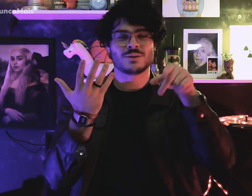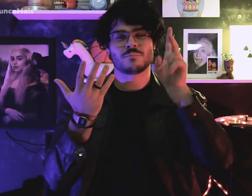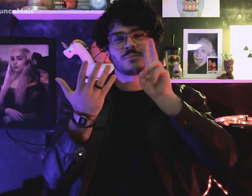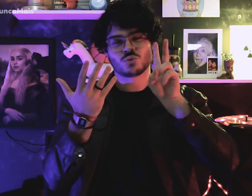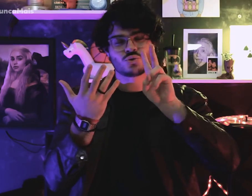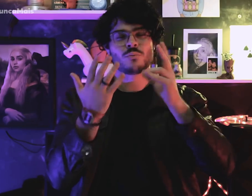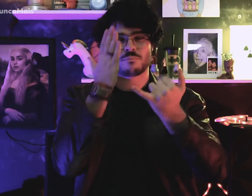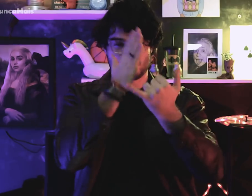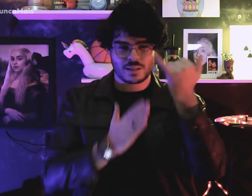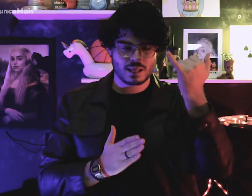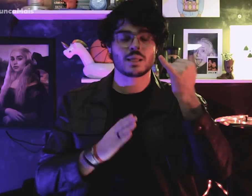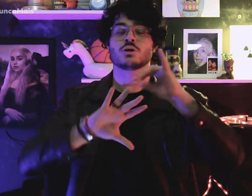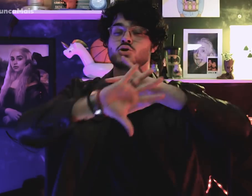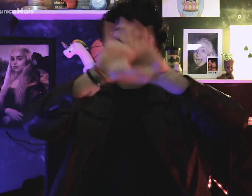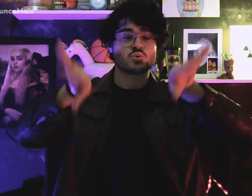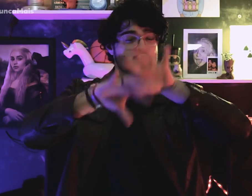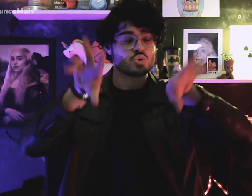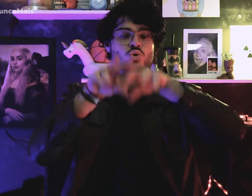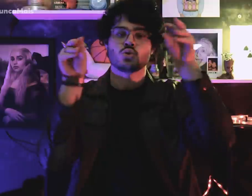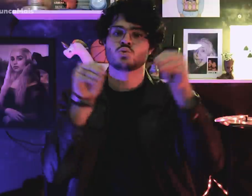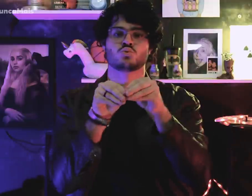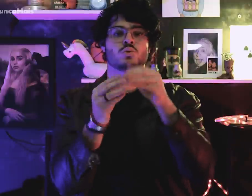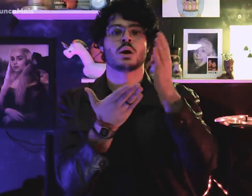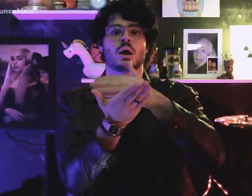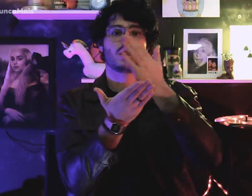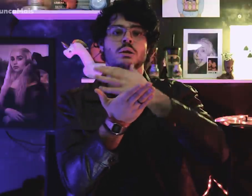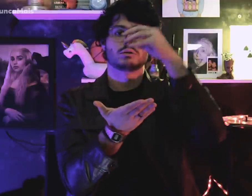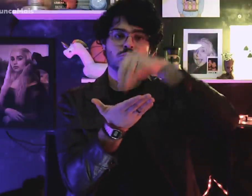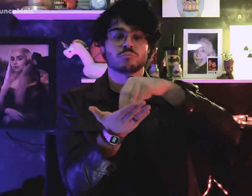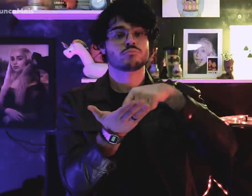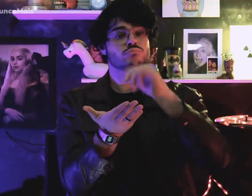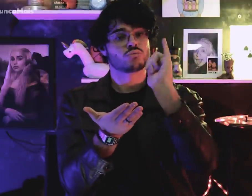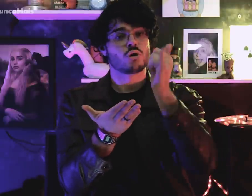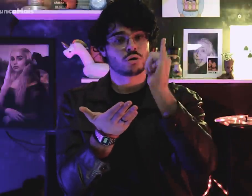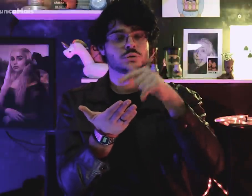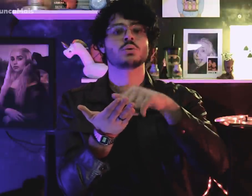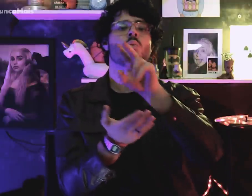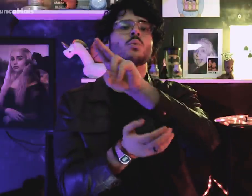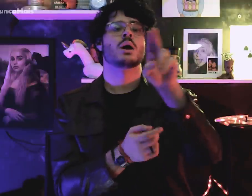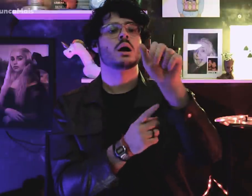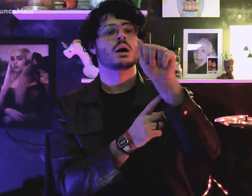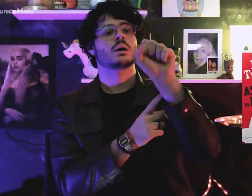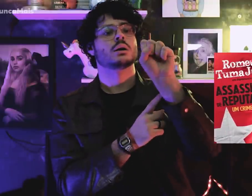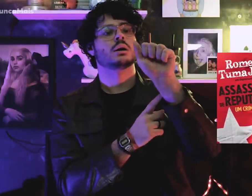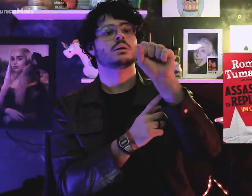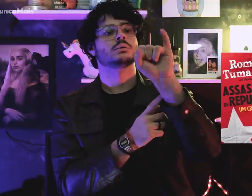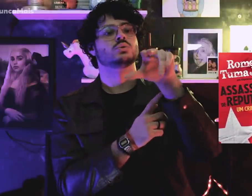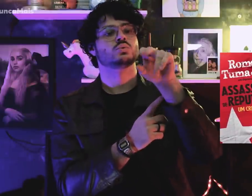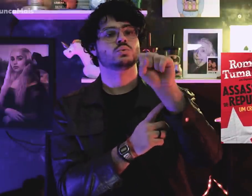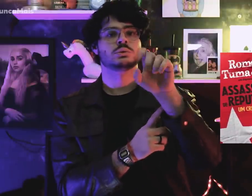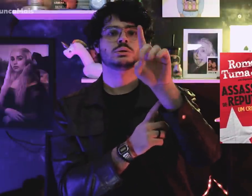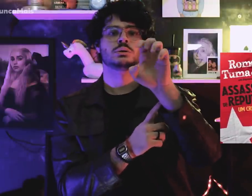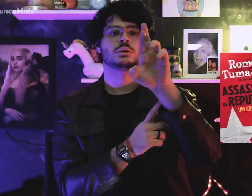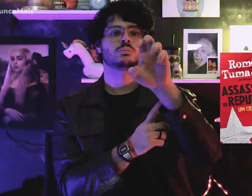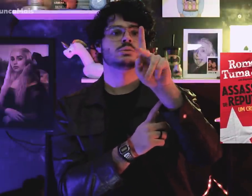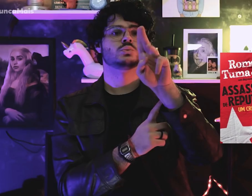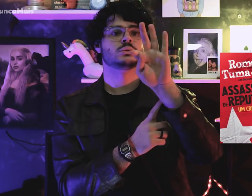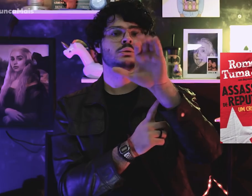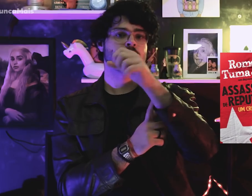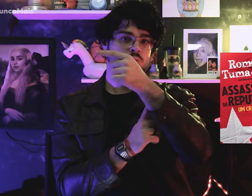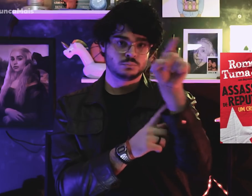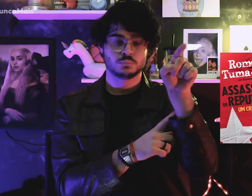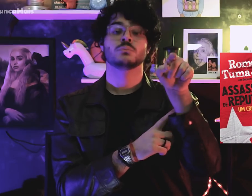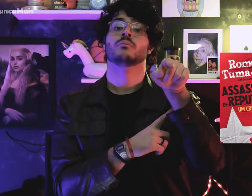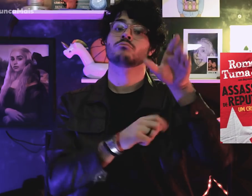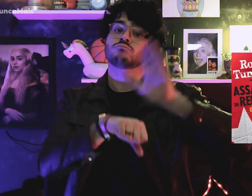And his confession was published in the book “Murder of Reputations”